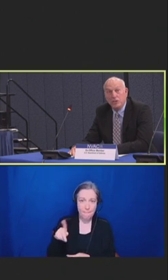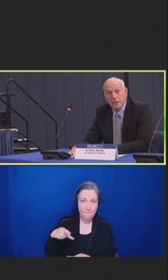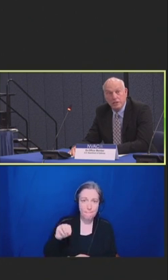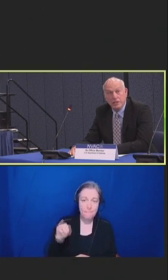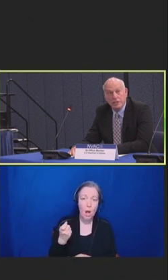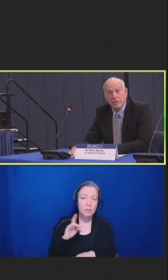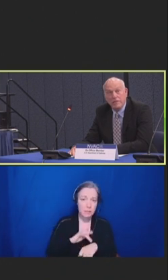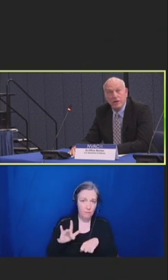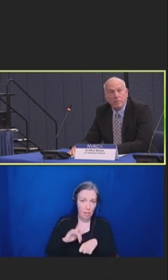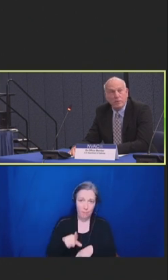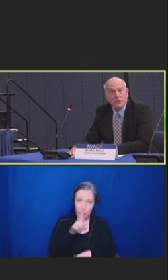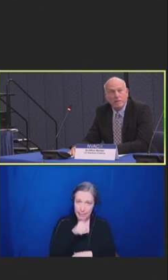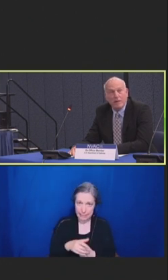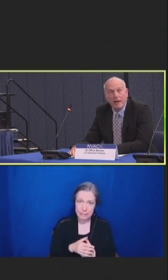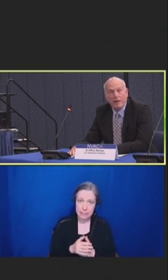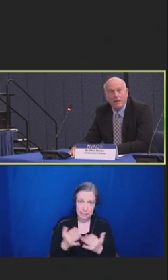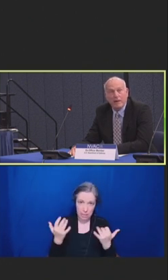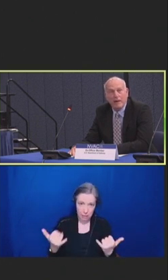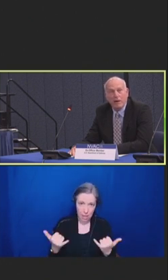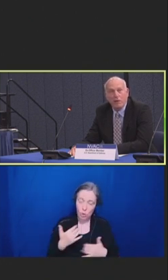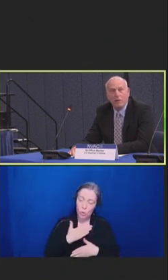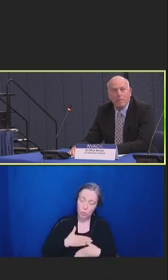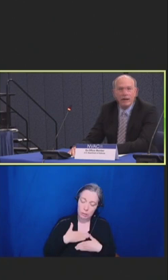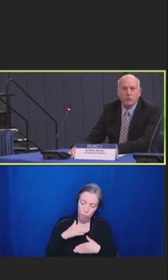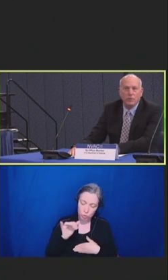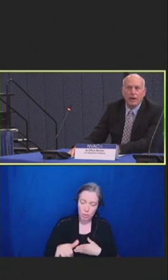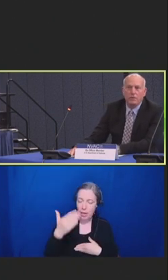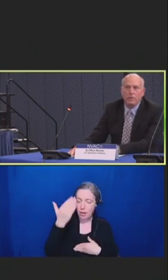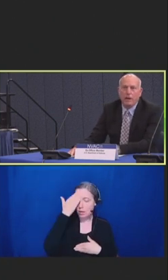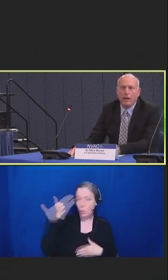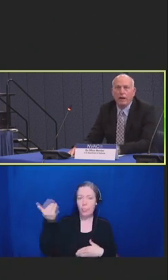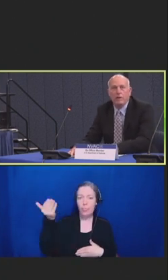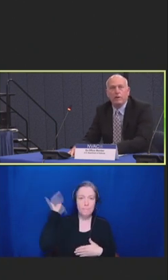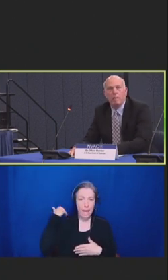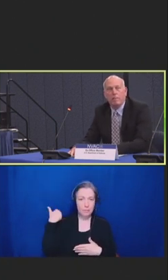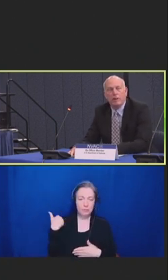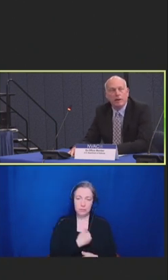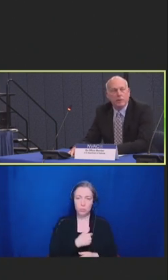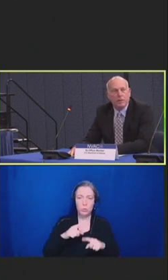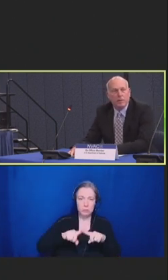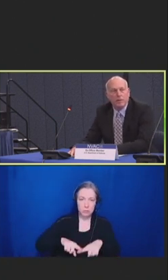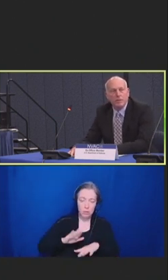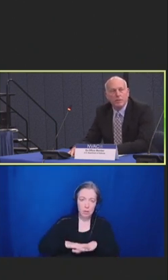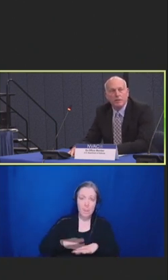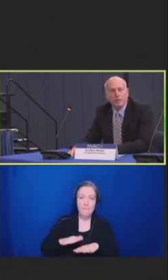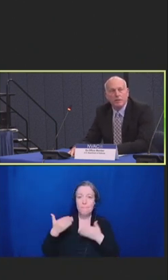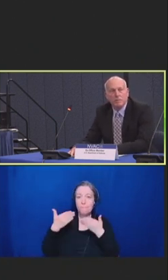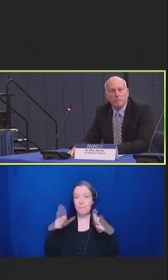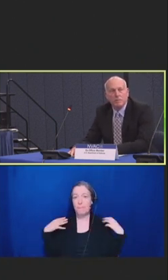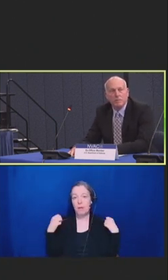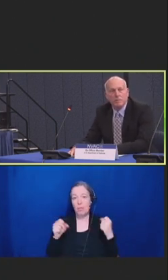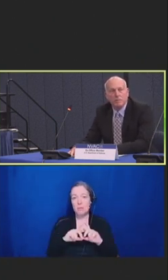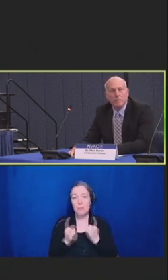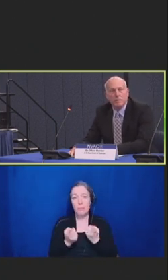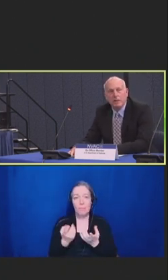is, and we're very appreciative of that. I know in the past, we had to rely on public health departments in some situations.